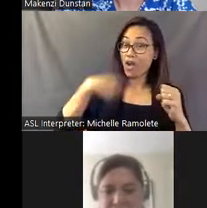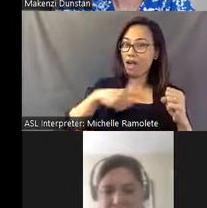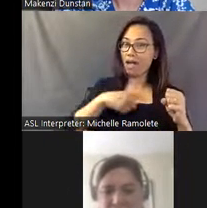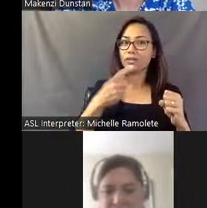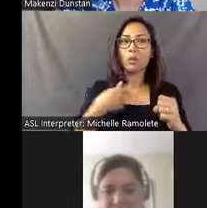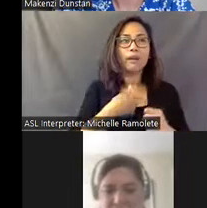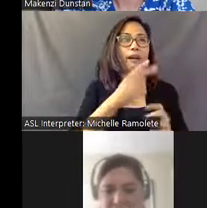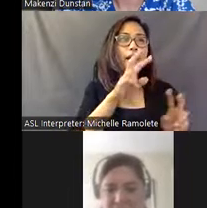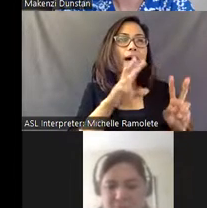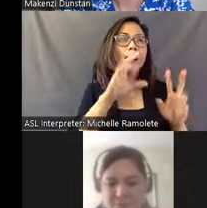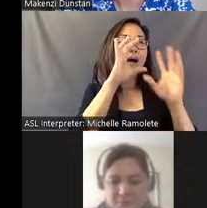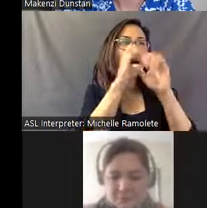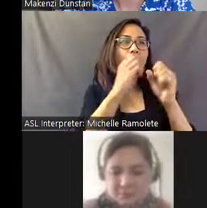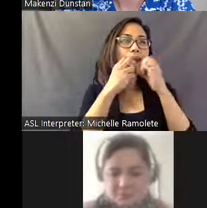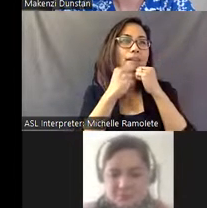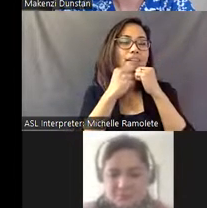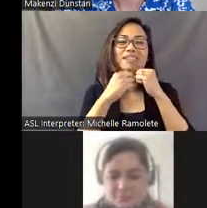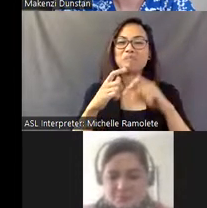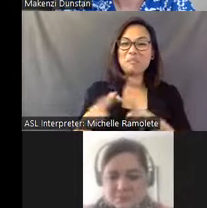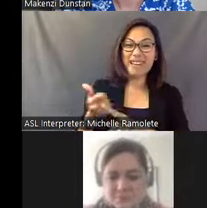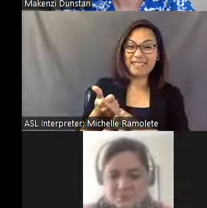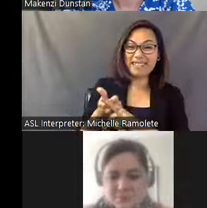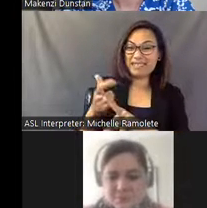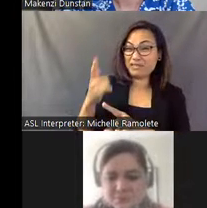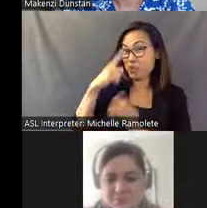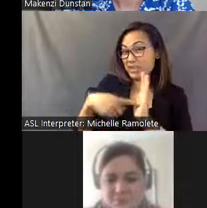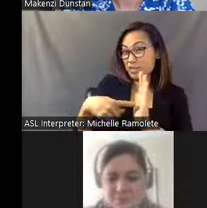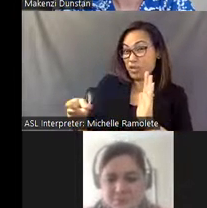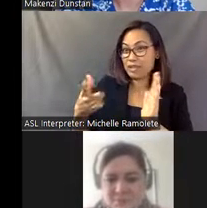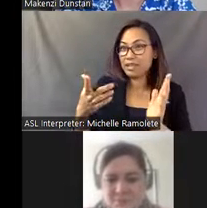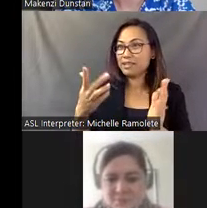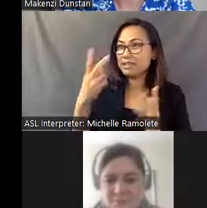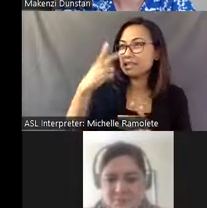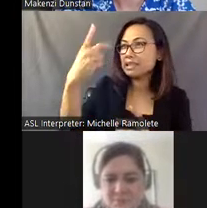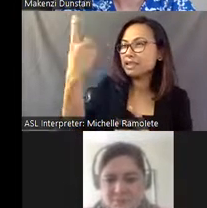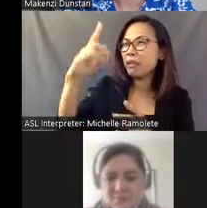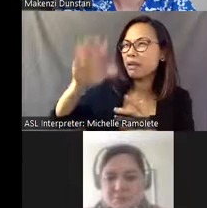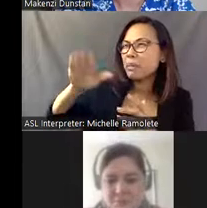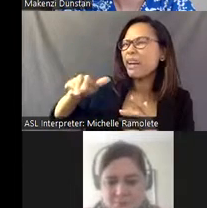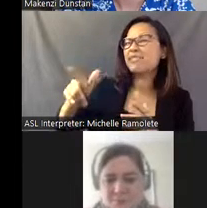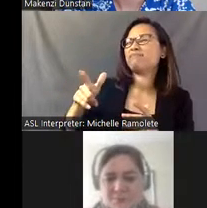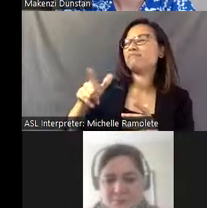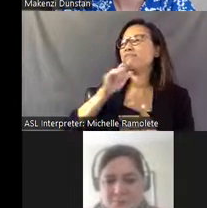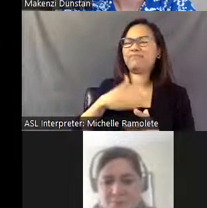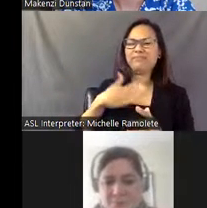I think if Eddie woke up one day and didn't like the color of something, he'd change it, you know? it didn't... it didn't have to stay that way.